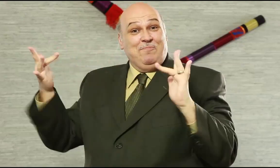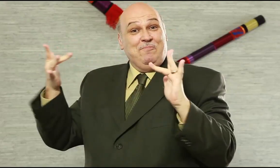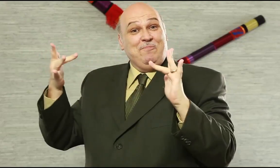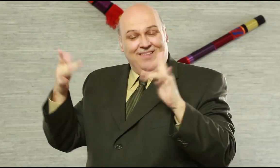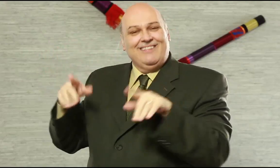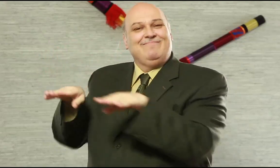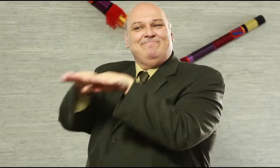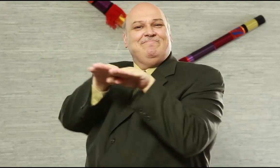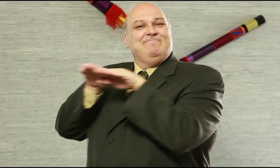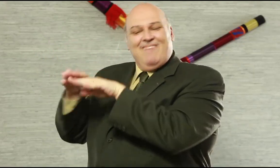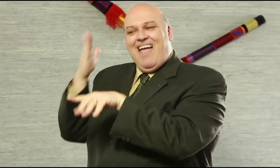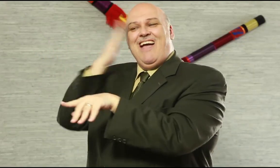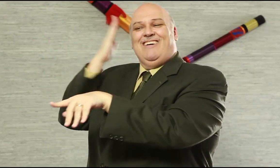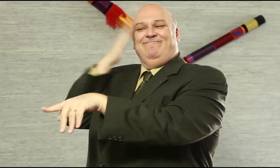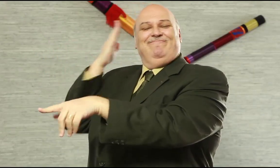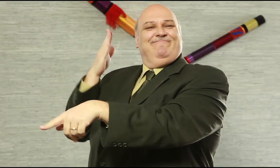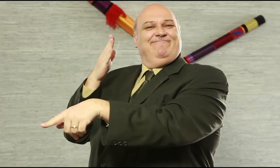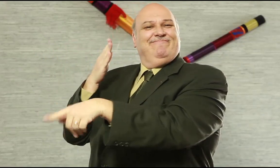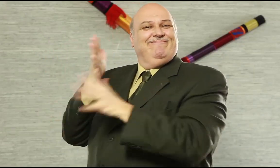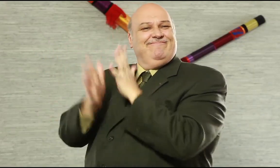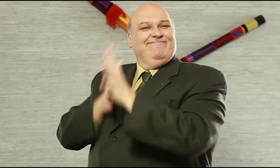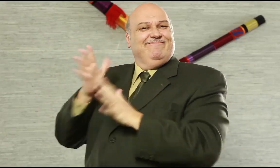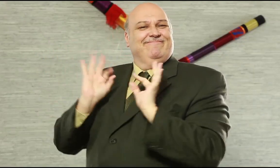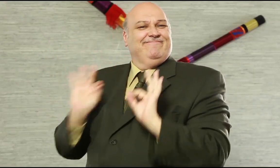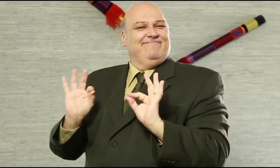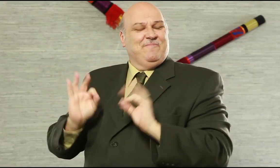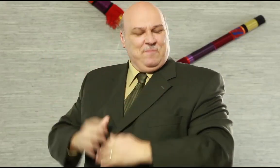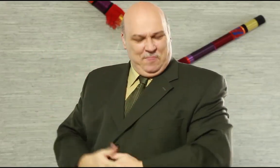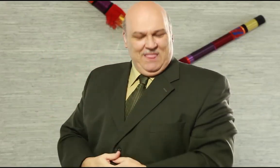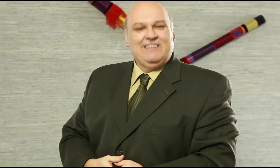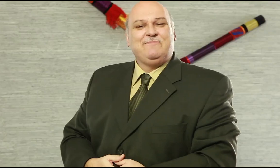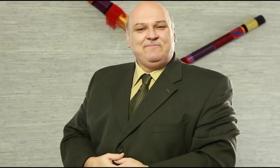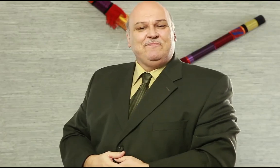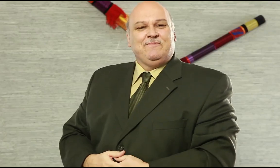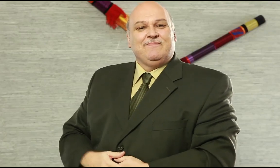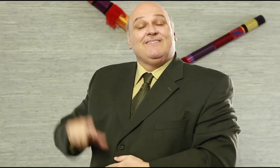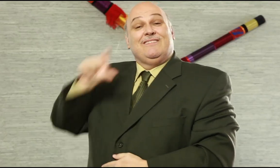to viewing these programs on a weekly basis.